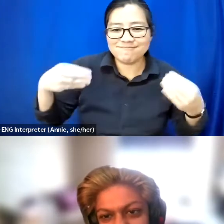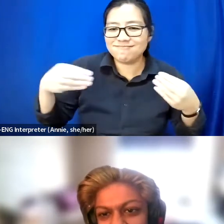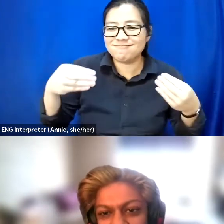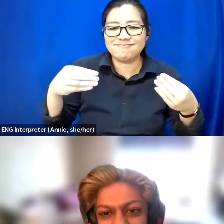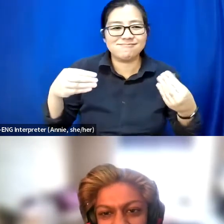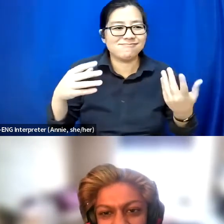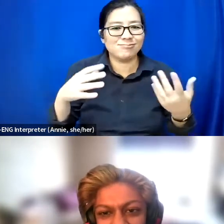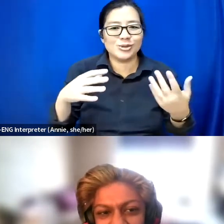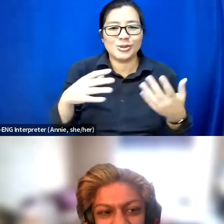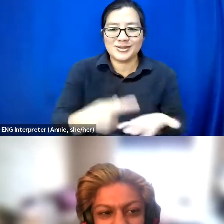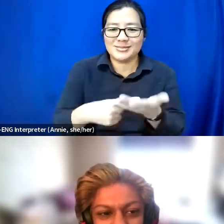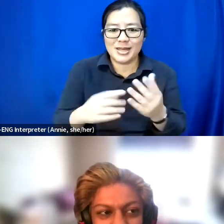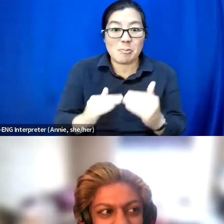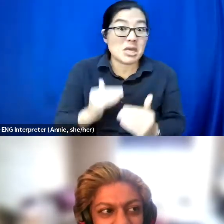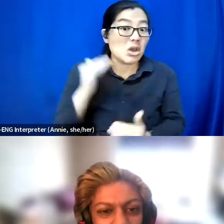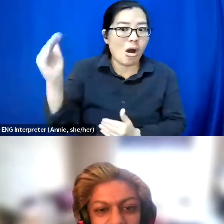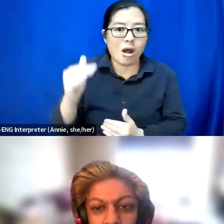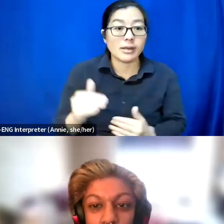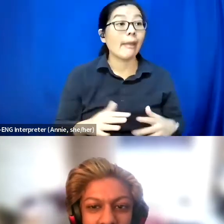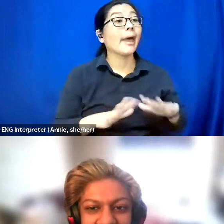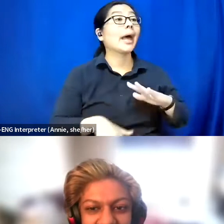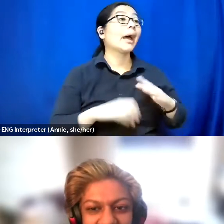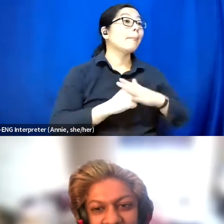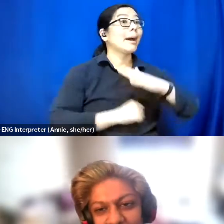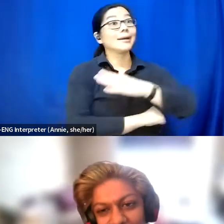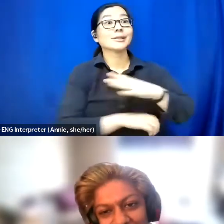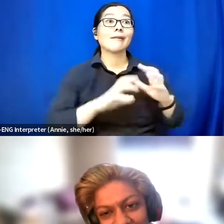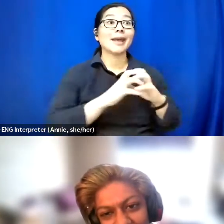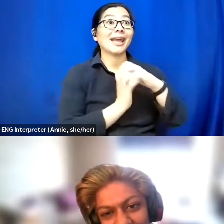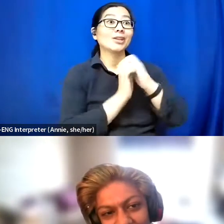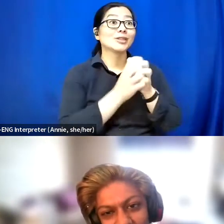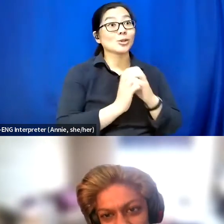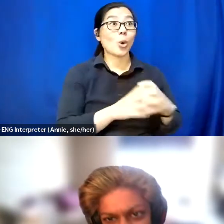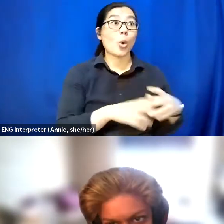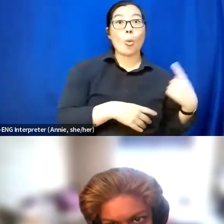Let's talk about where one identity meets another, and we'll not talk